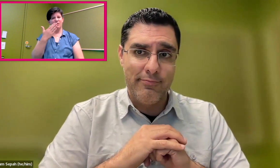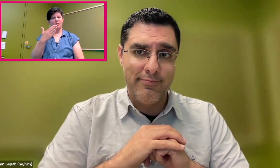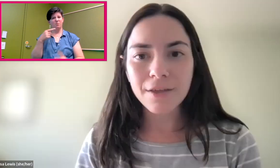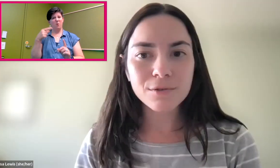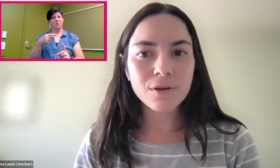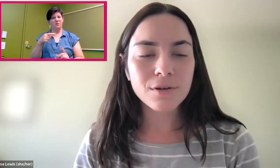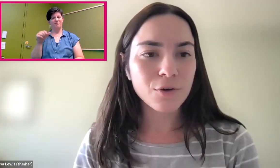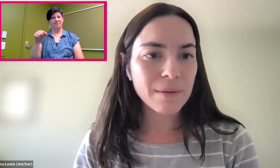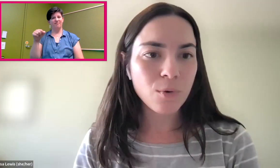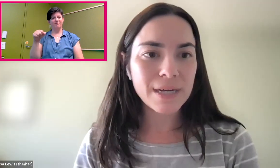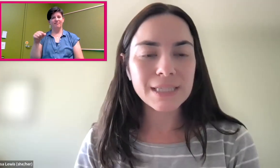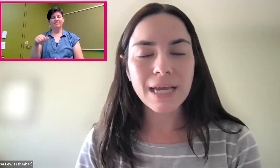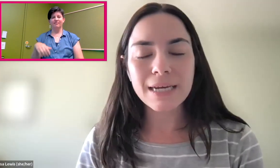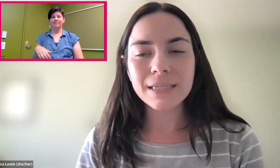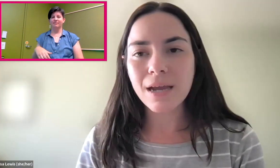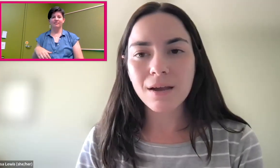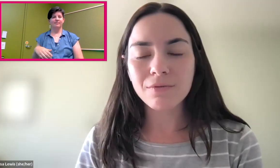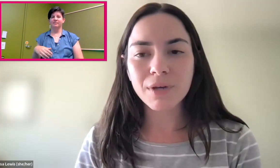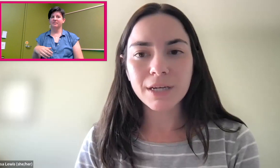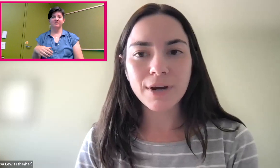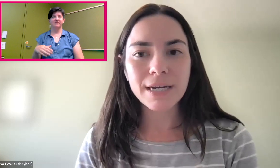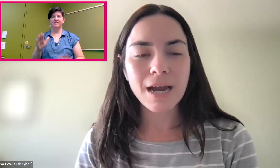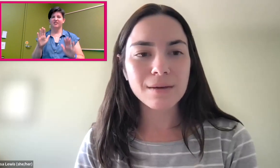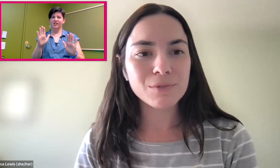Yeah, those are great points, and really great,